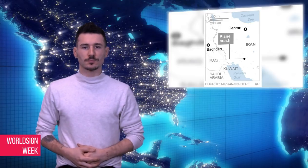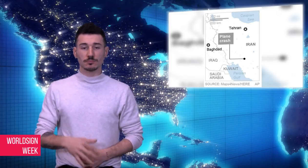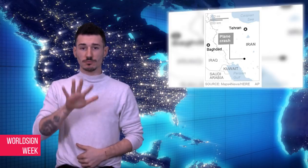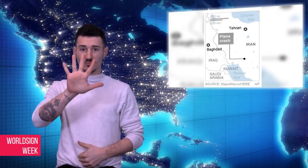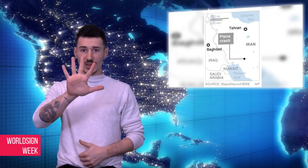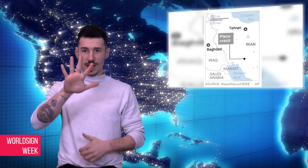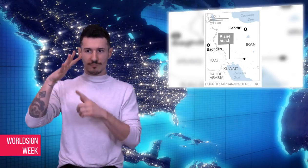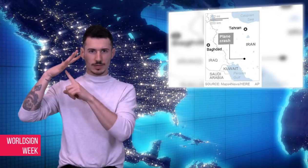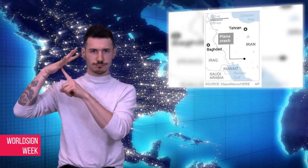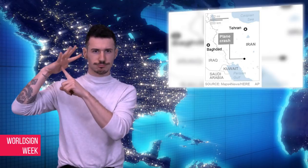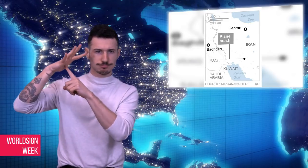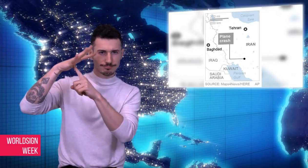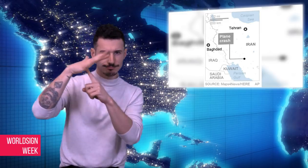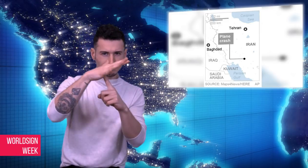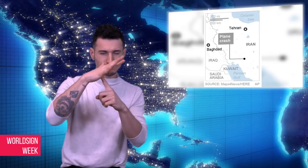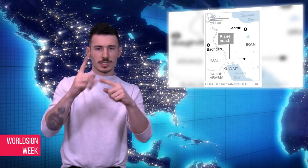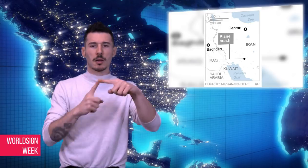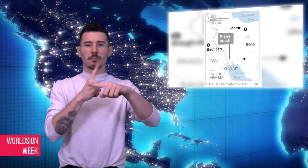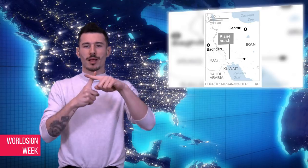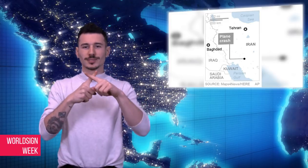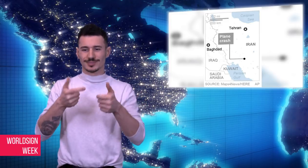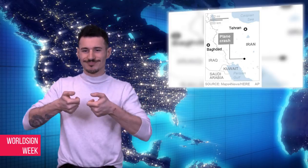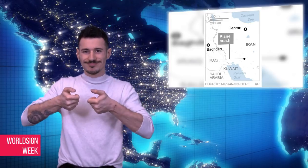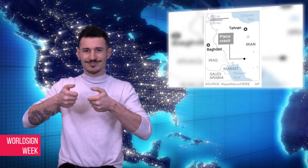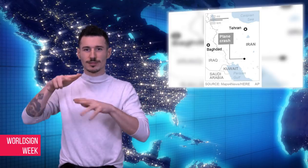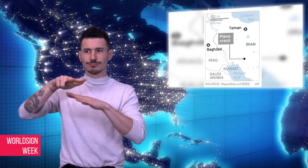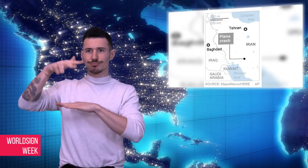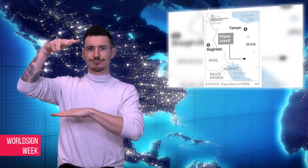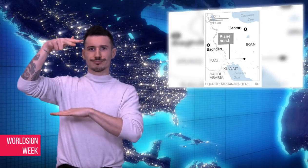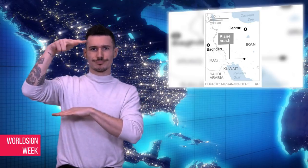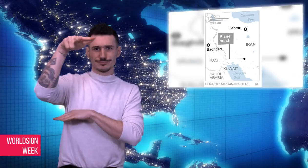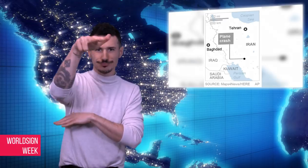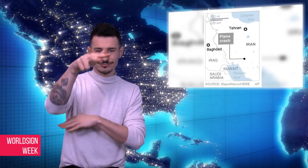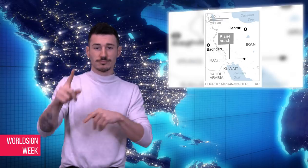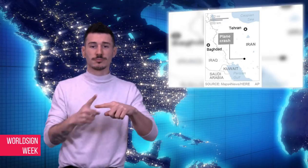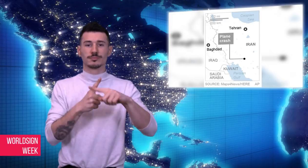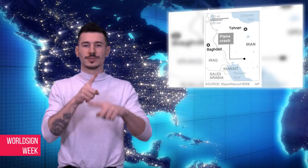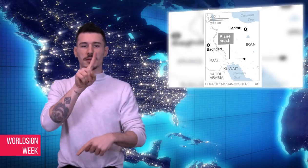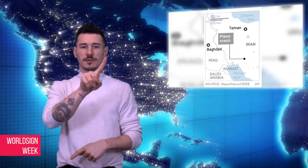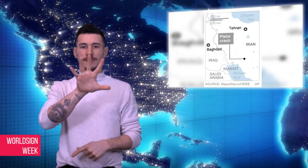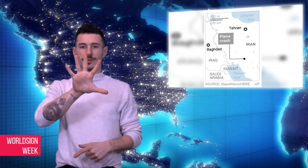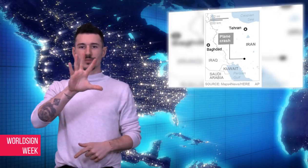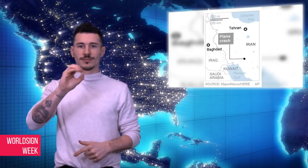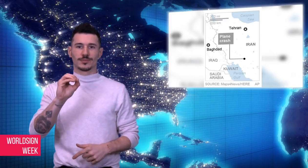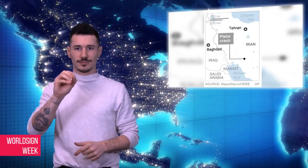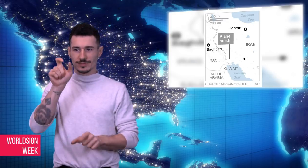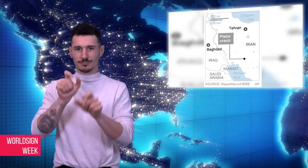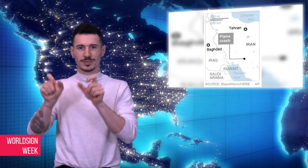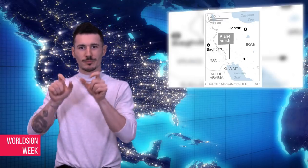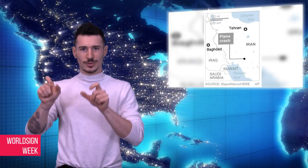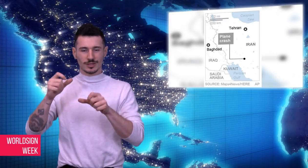Mount Dena, but high wind made such